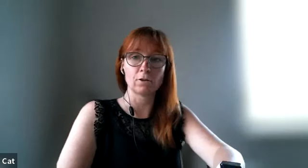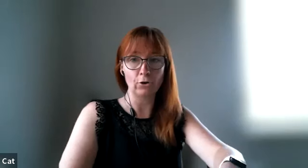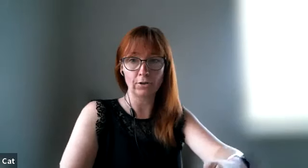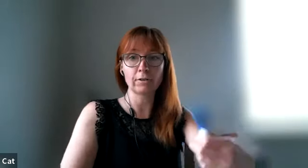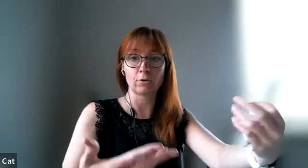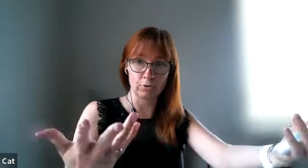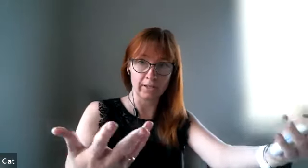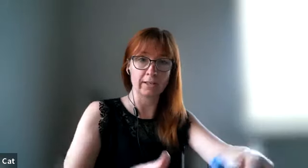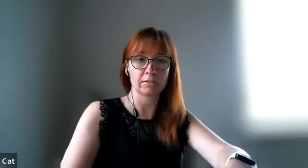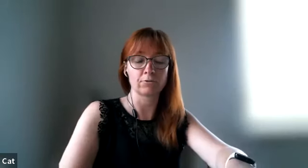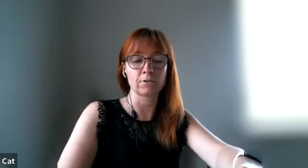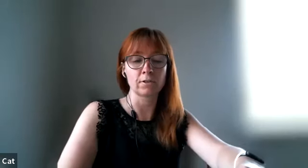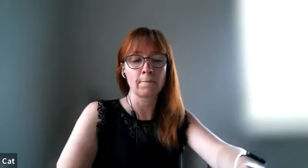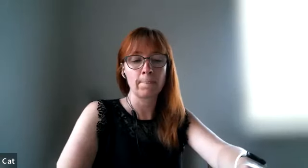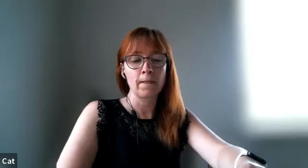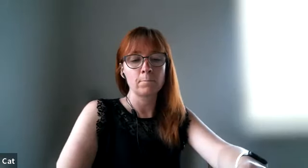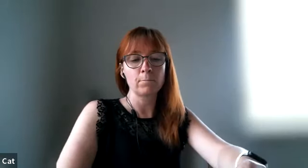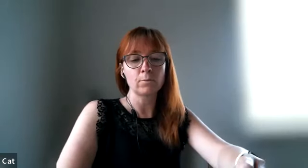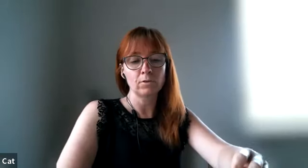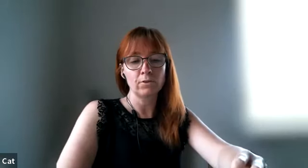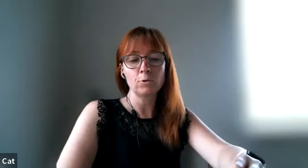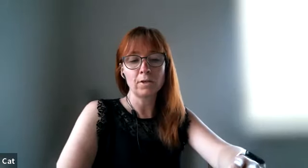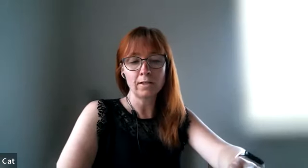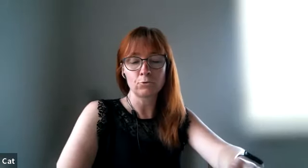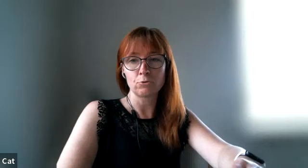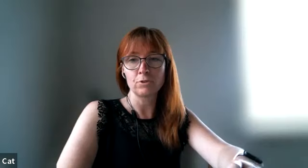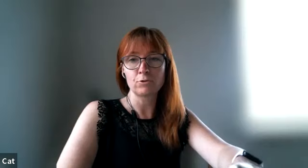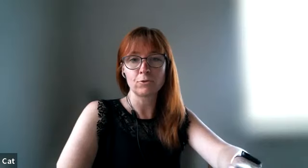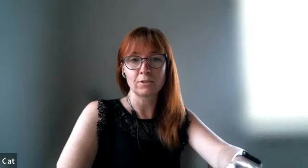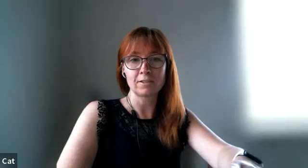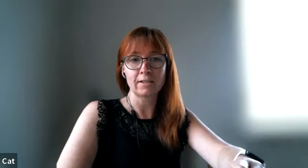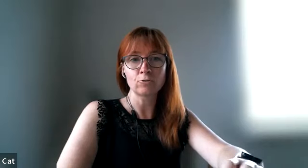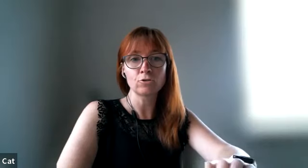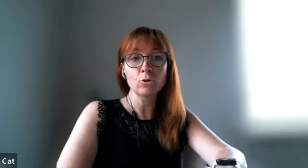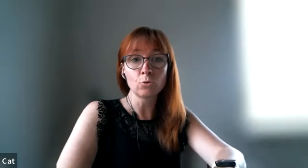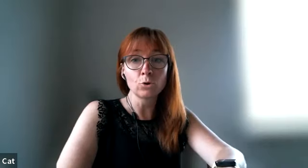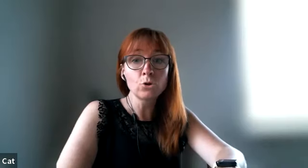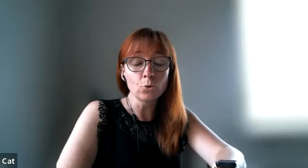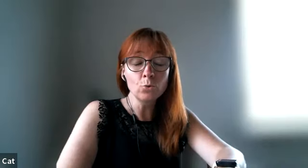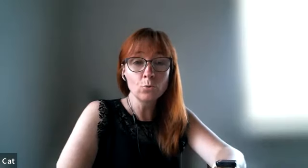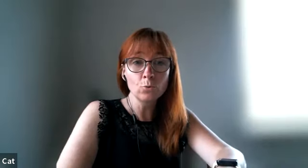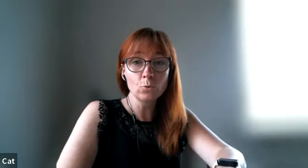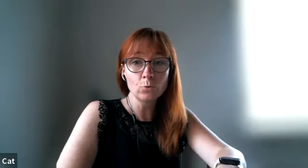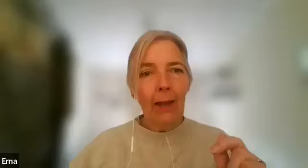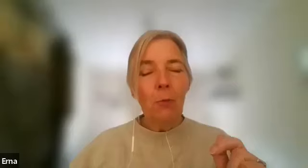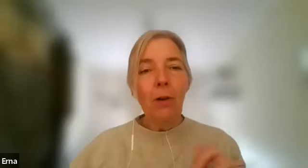hug holding hands that's just that but the thing you can do is you kept start out slow no yeah well